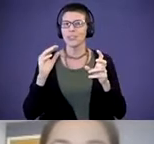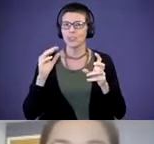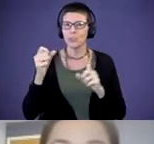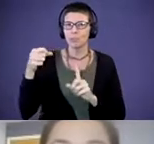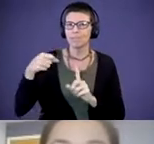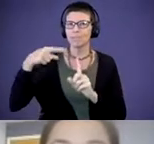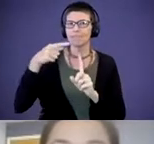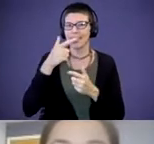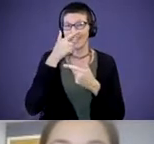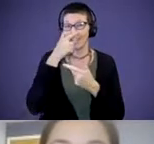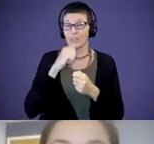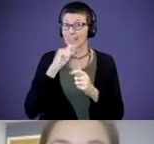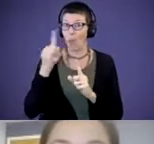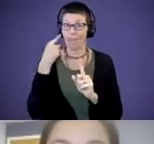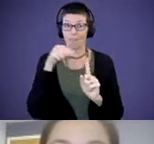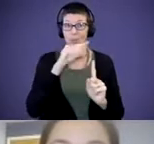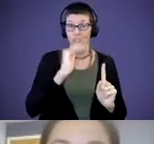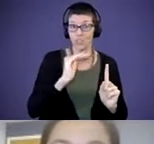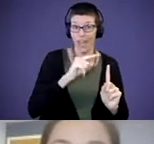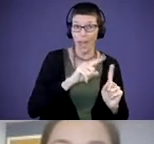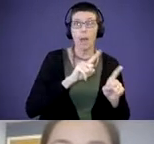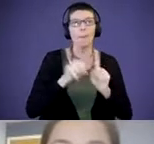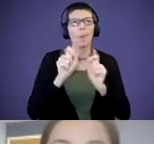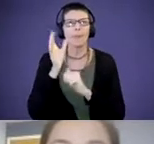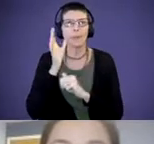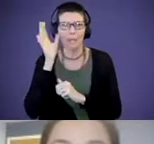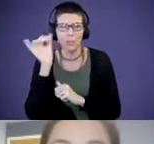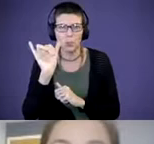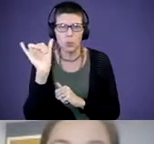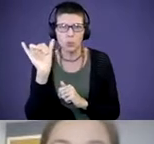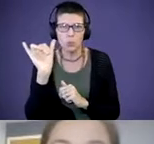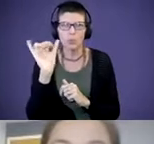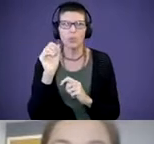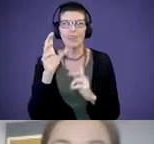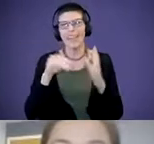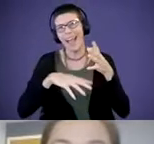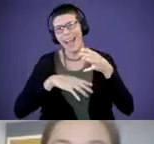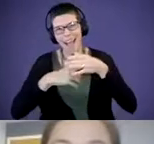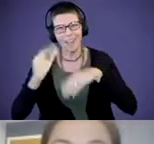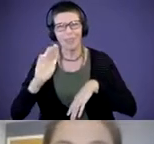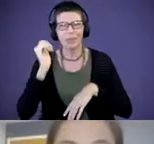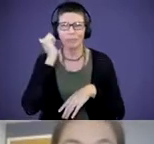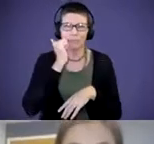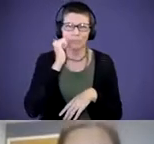child, but in the parents. Get them out of their daily routine or get them out of the house. And